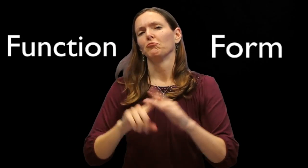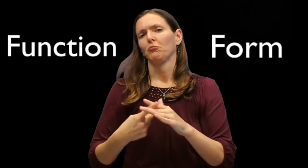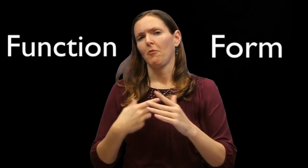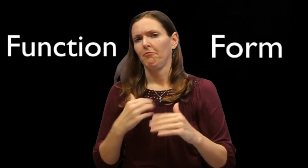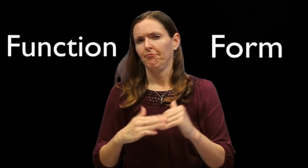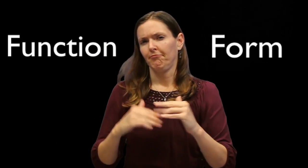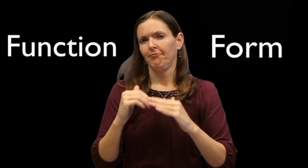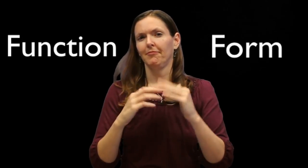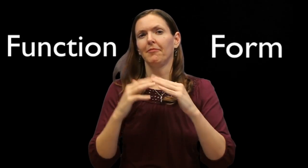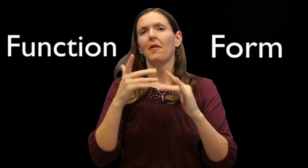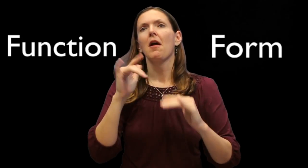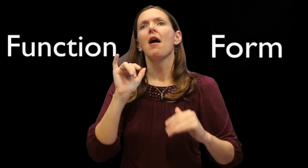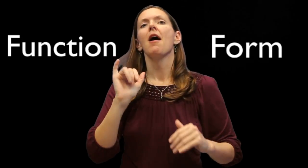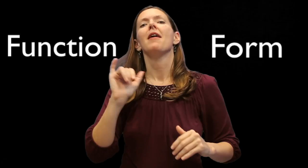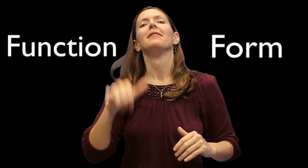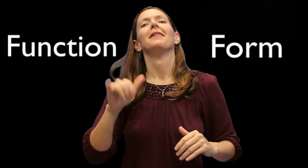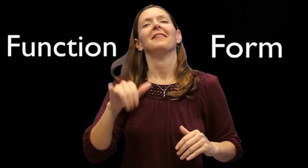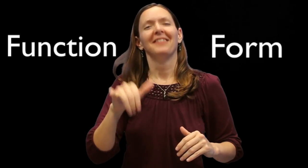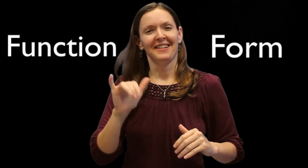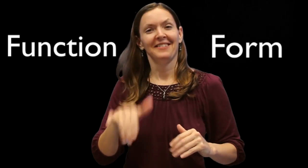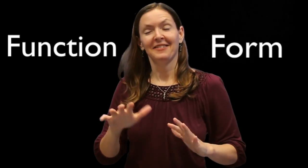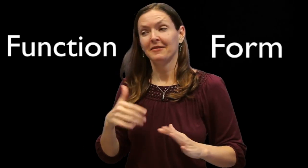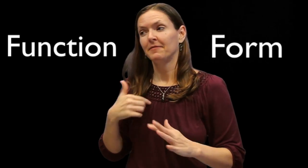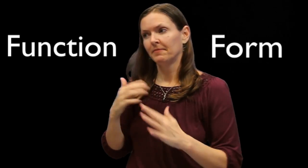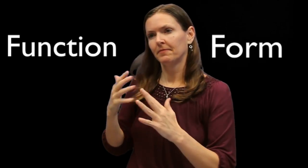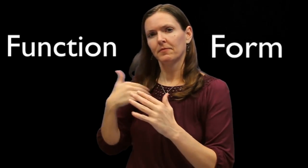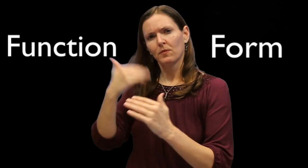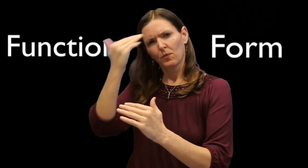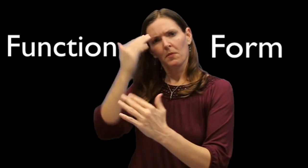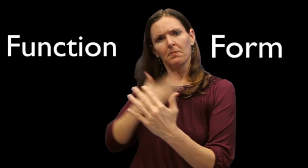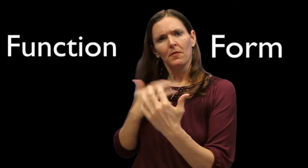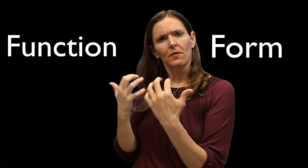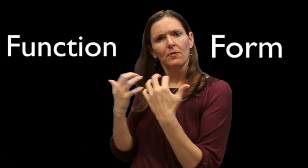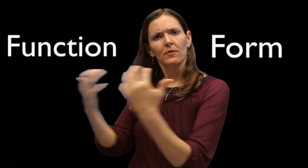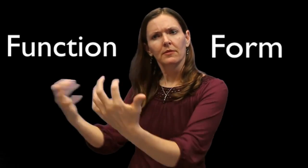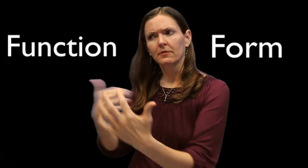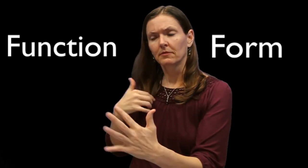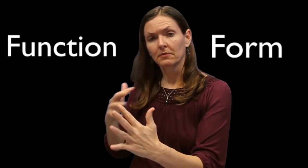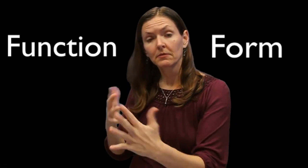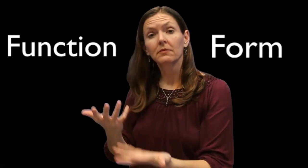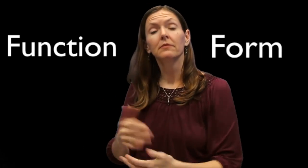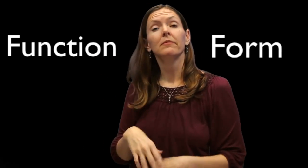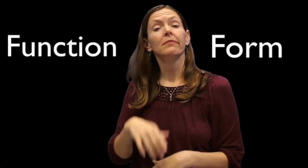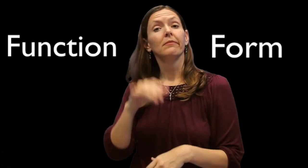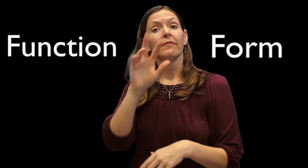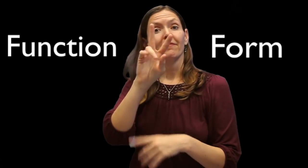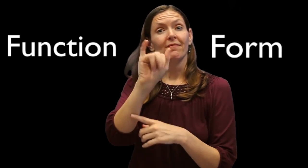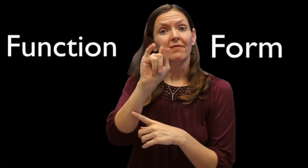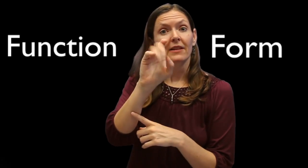the very beginning, and built my way here... so the audience is able to follow. This approach shows that I know my audience and I'm able to make decisions on how to present the content.